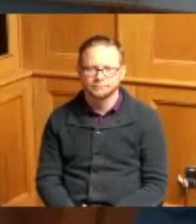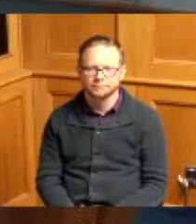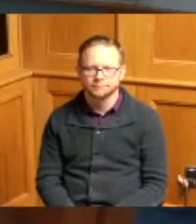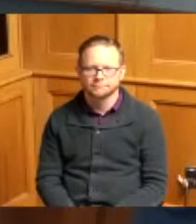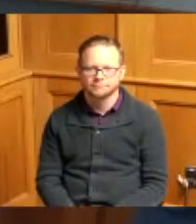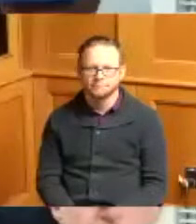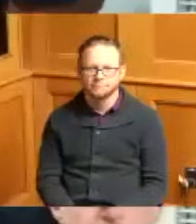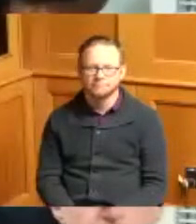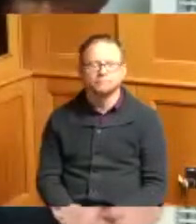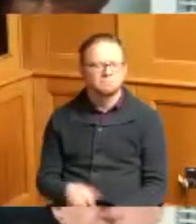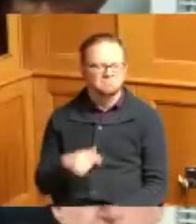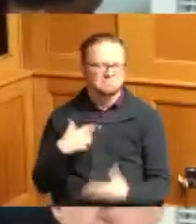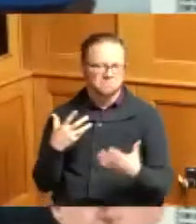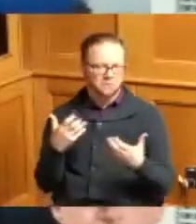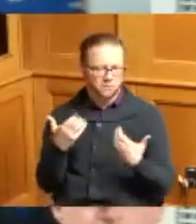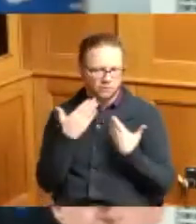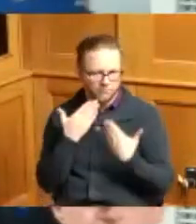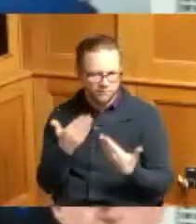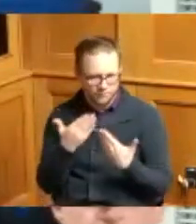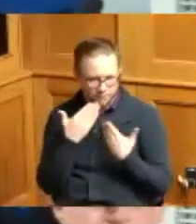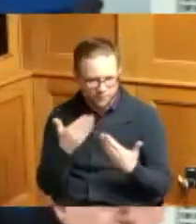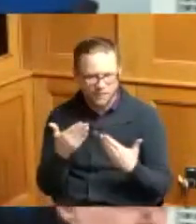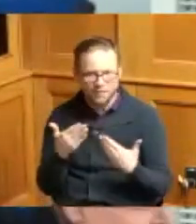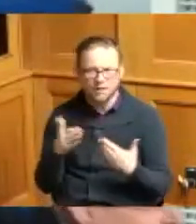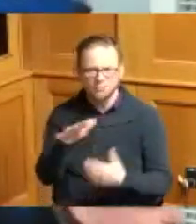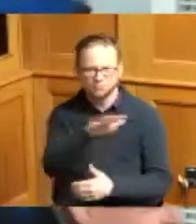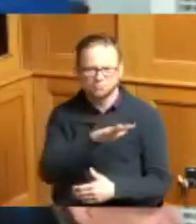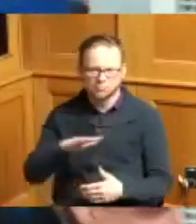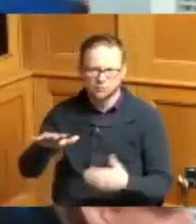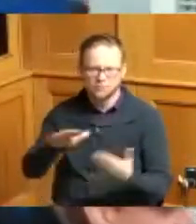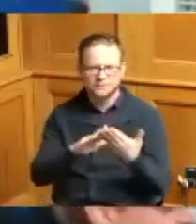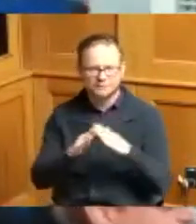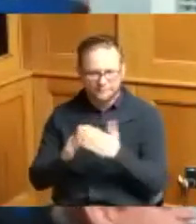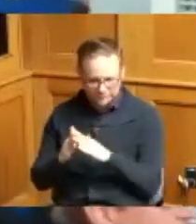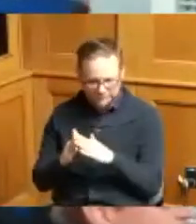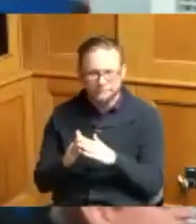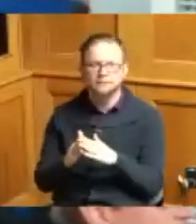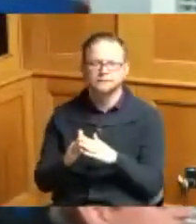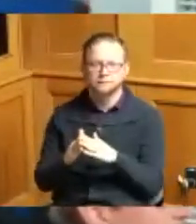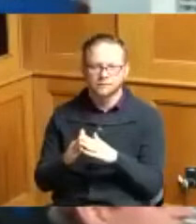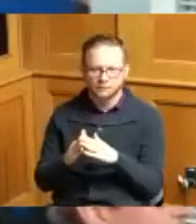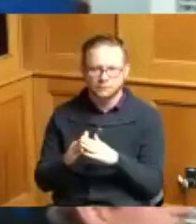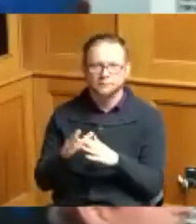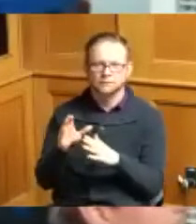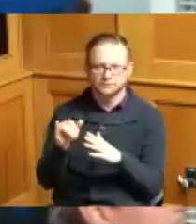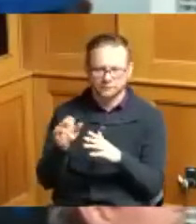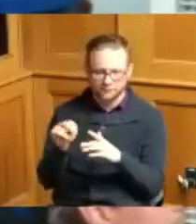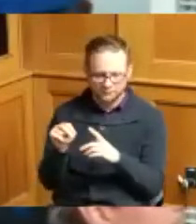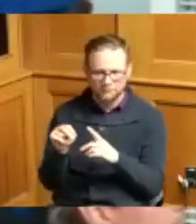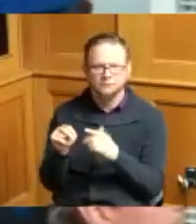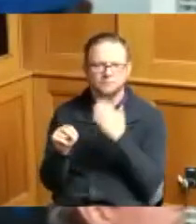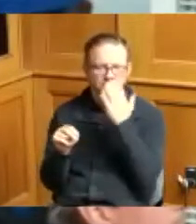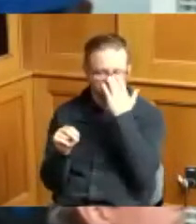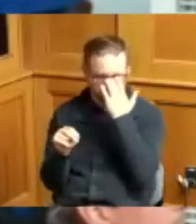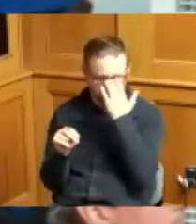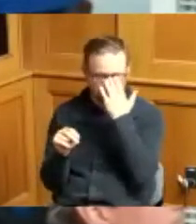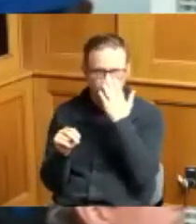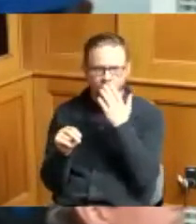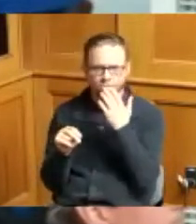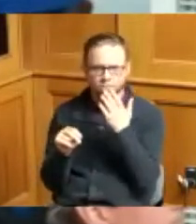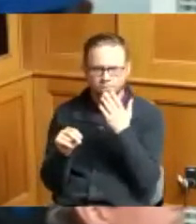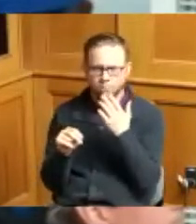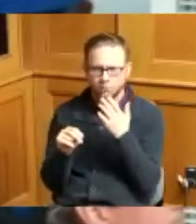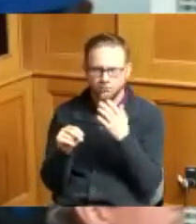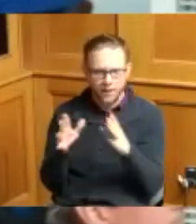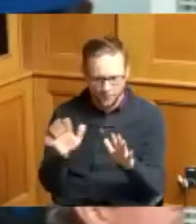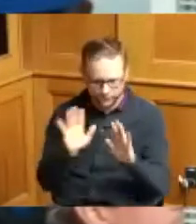i would just like to thank the whole city of since of the operation it's okay